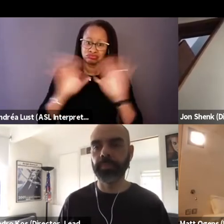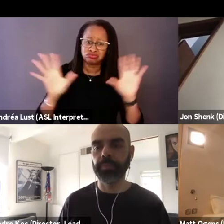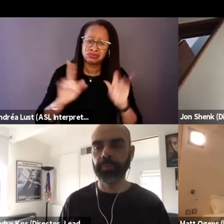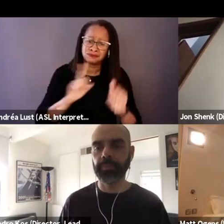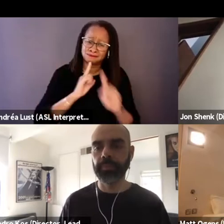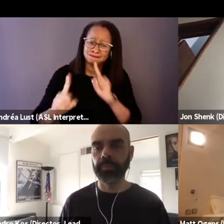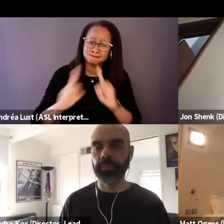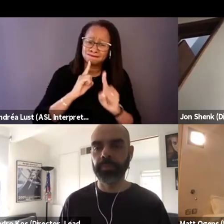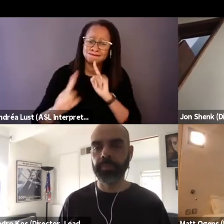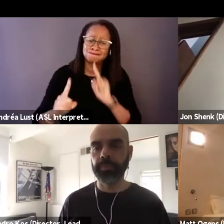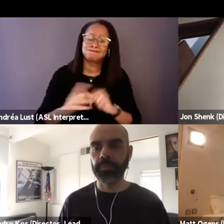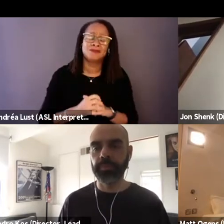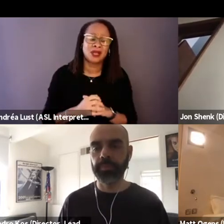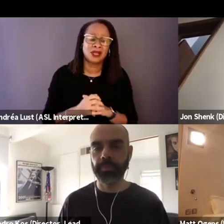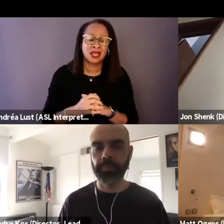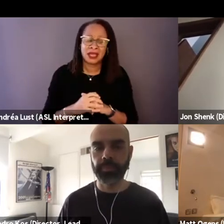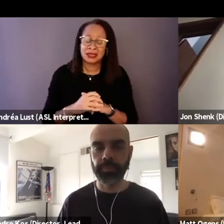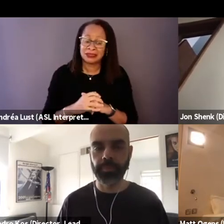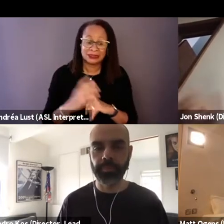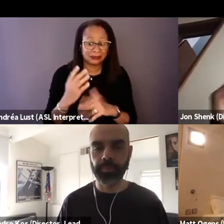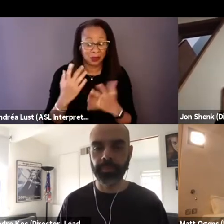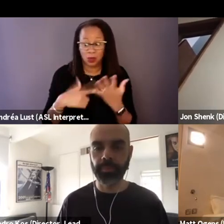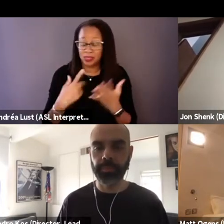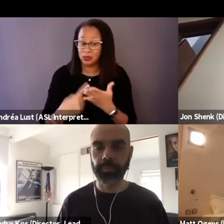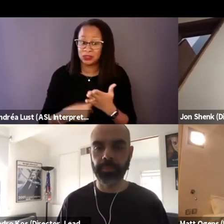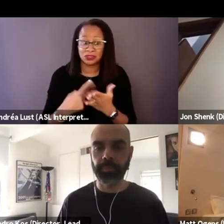and the subject that was very, very secretive.